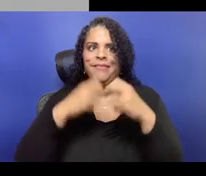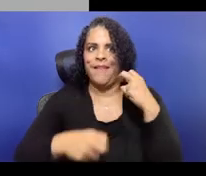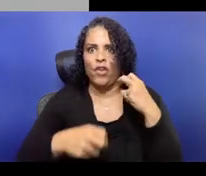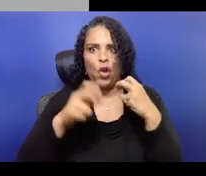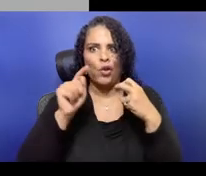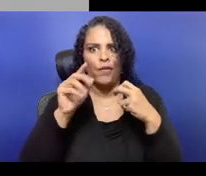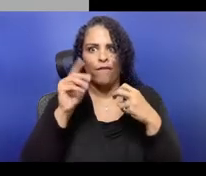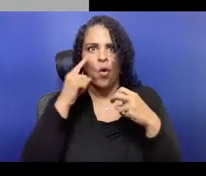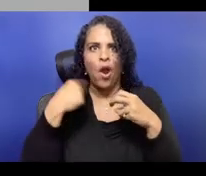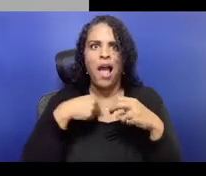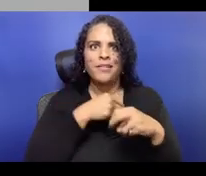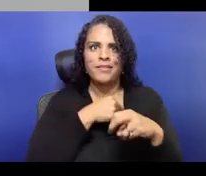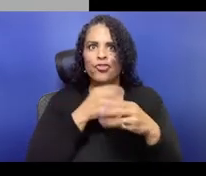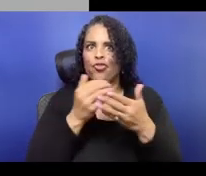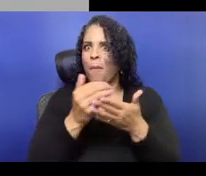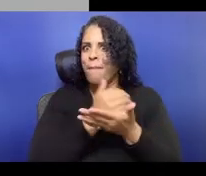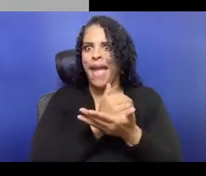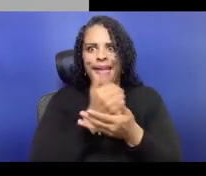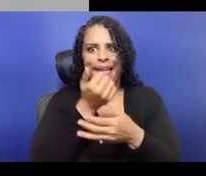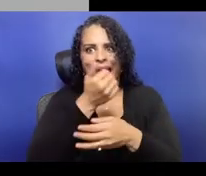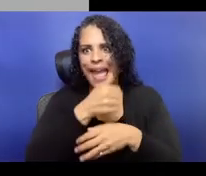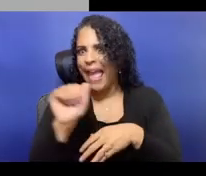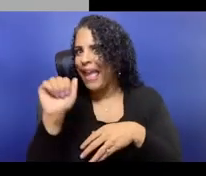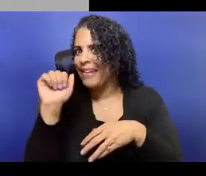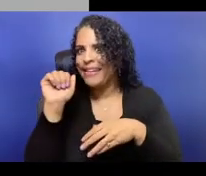We got rid of most of our other titles a couple a years ago.